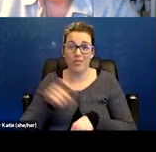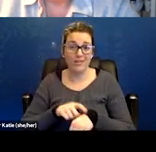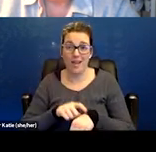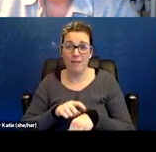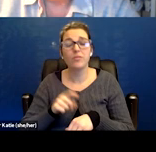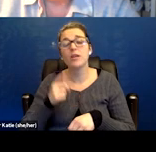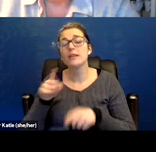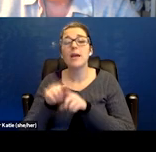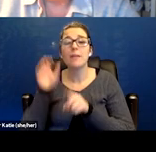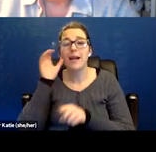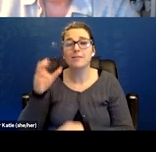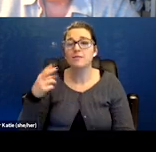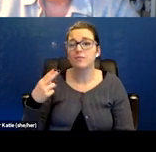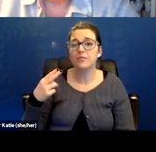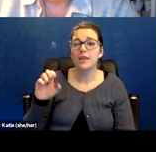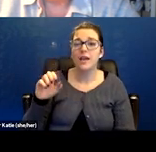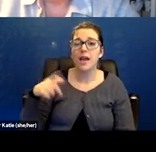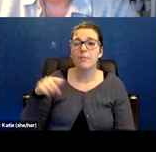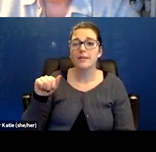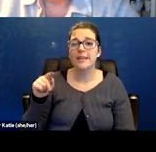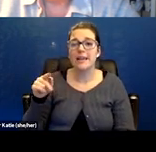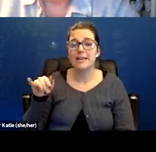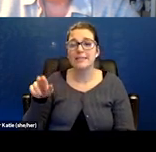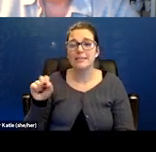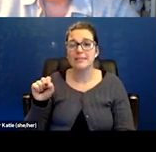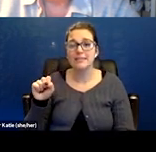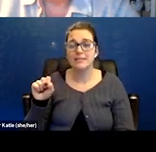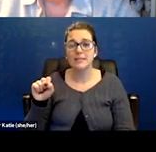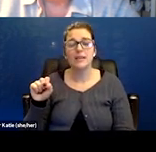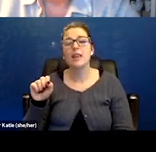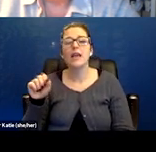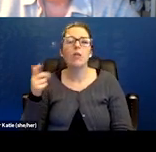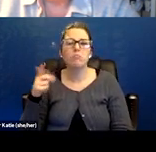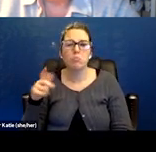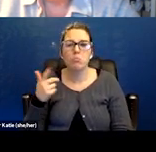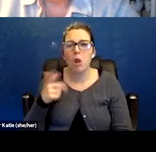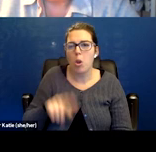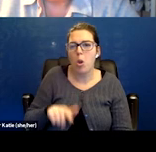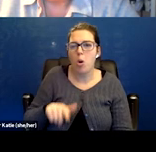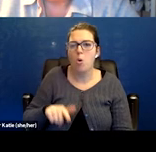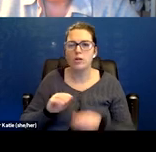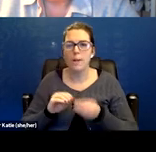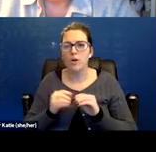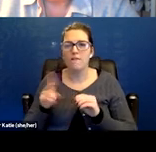infection that's kind of affecting your system in general. So that's a really great point Julie,